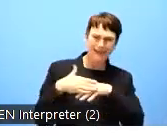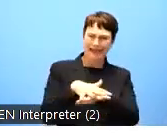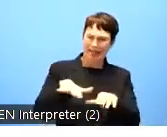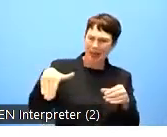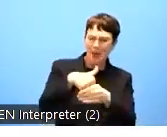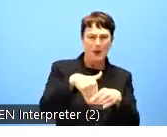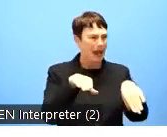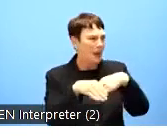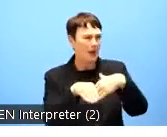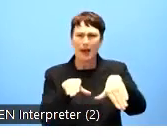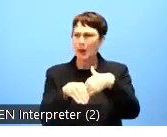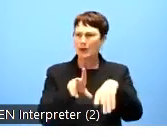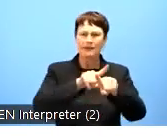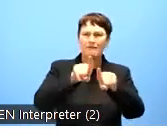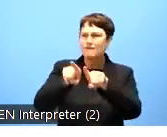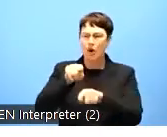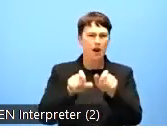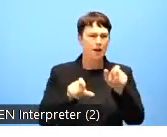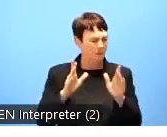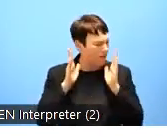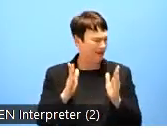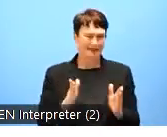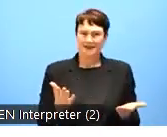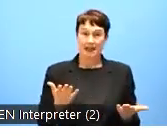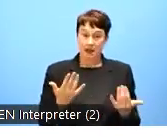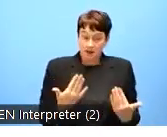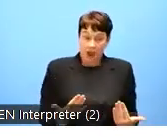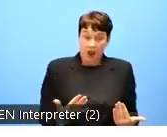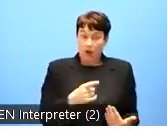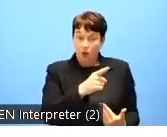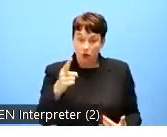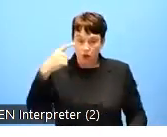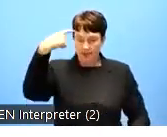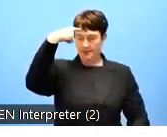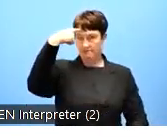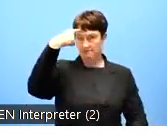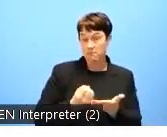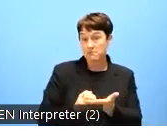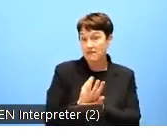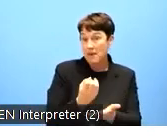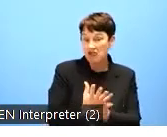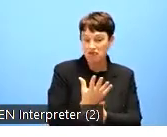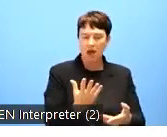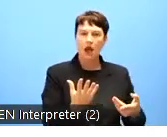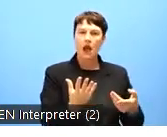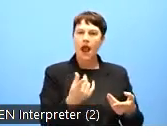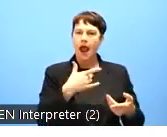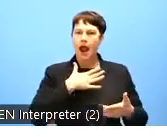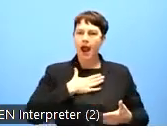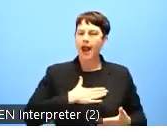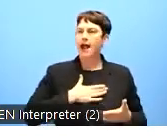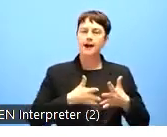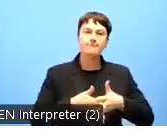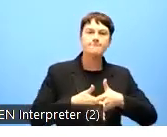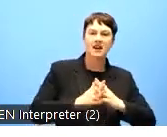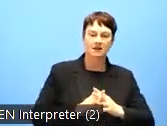now being developed must be correct, secure for personal data, and accessible to all user's profiles.